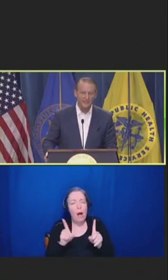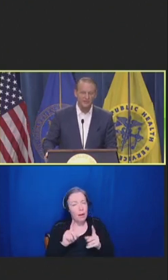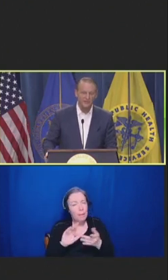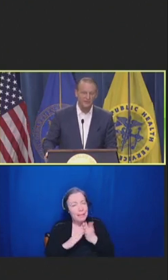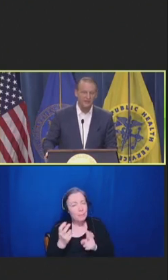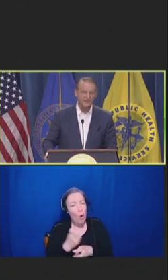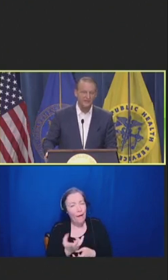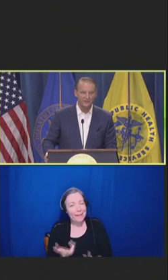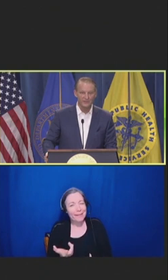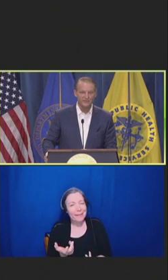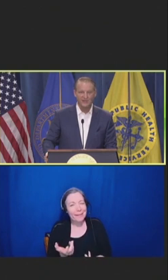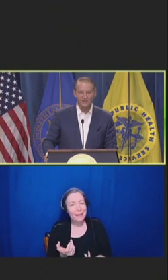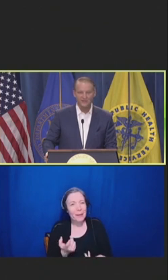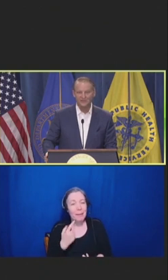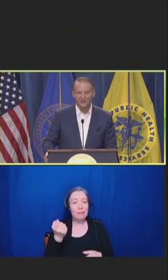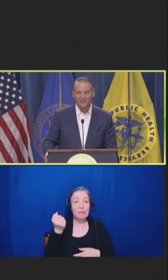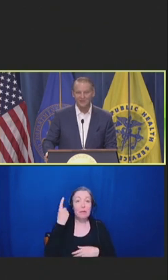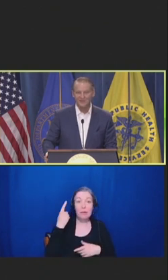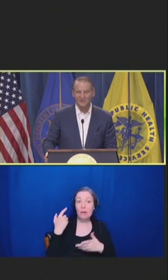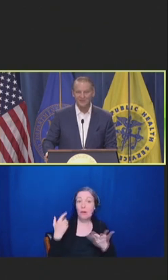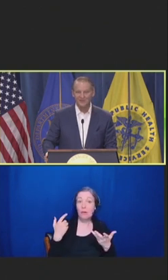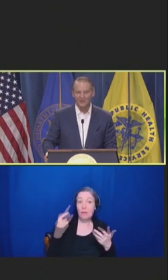amazing we do have single-dose vials for a lot of vaccines now.